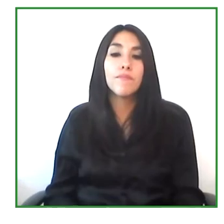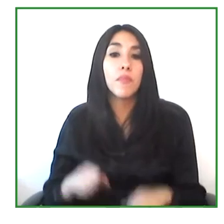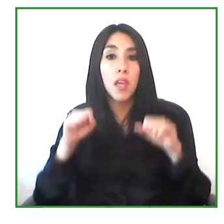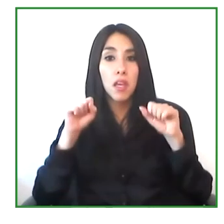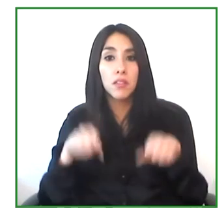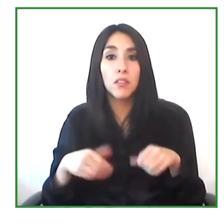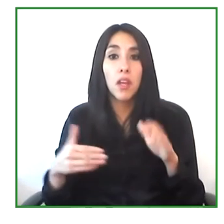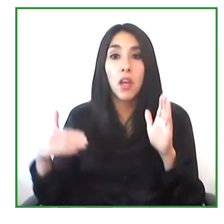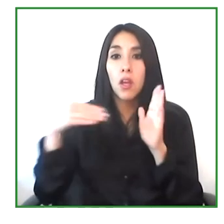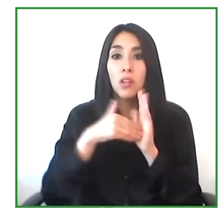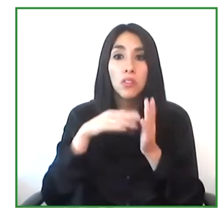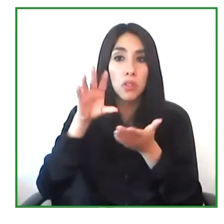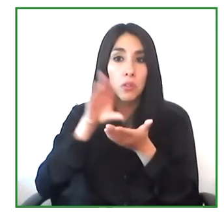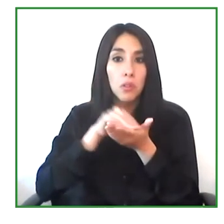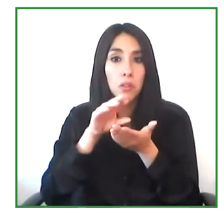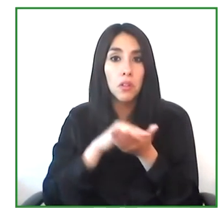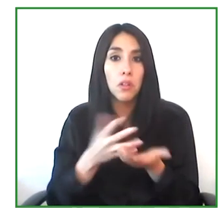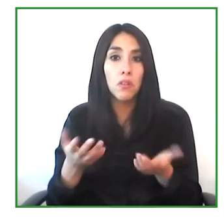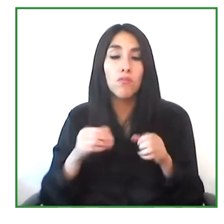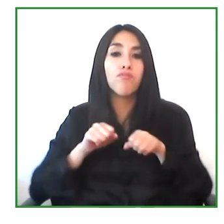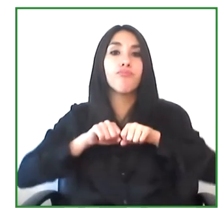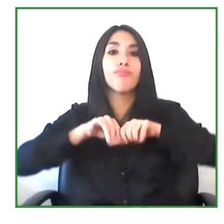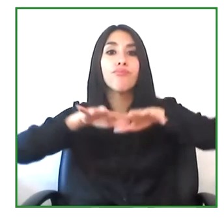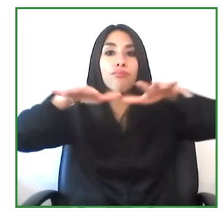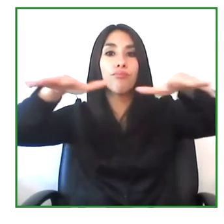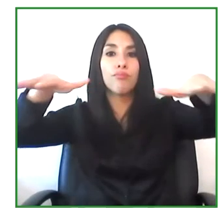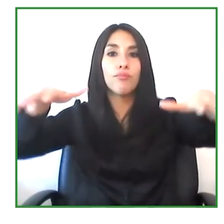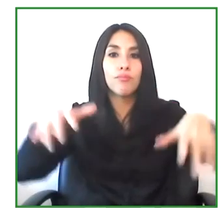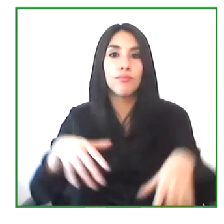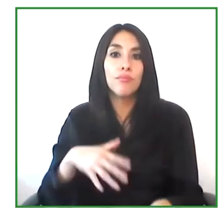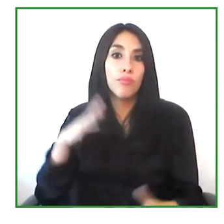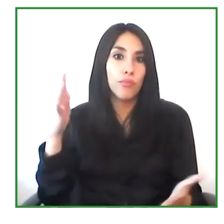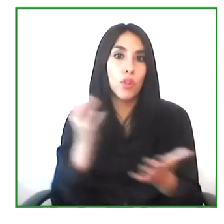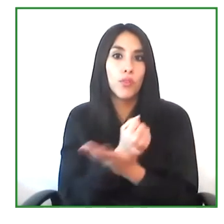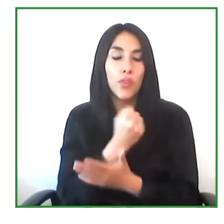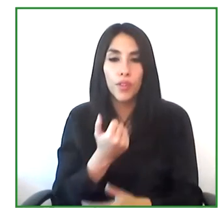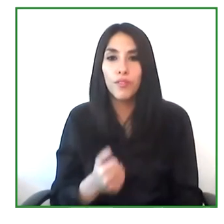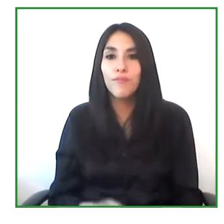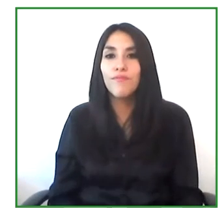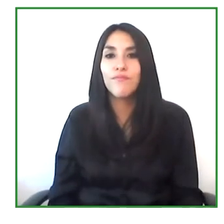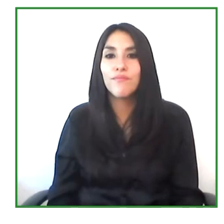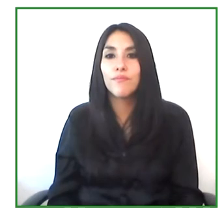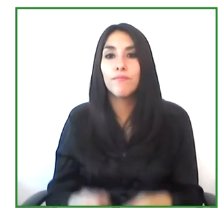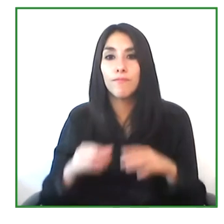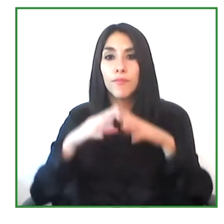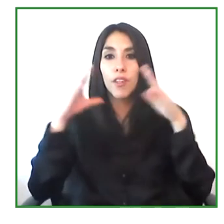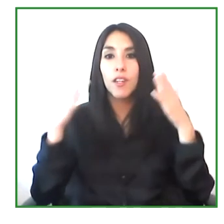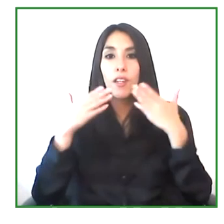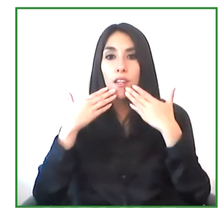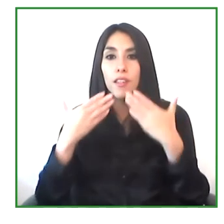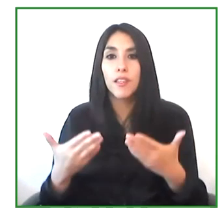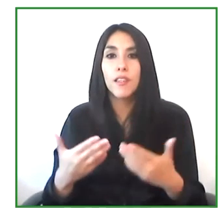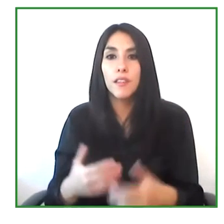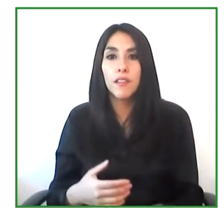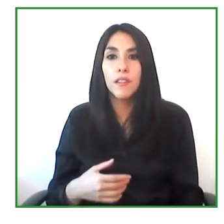and I think it will be a great success. I think that what you're saying is very important